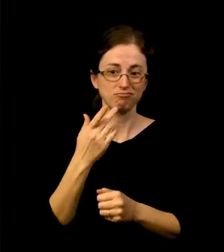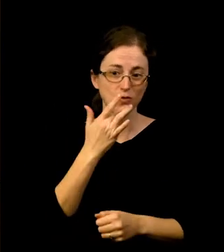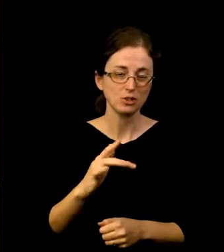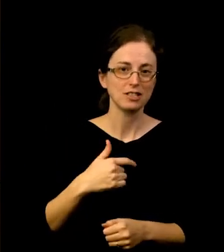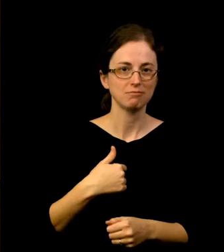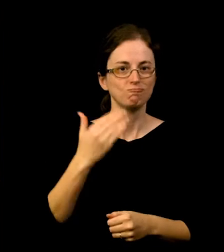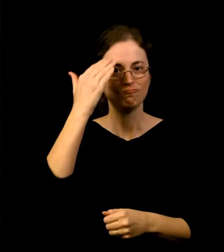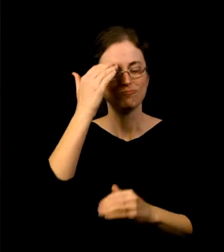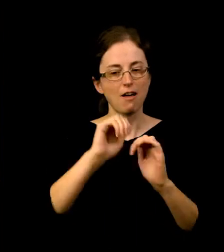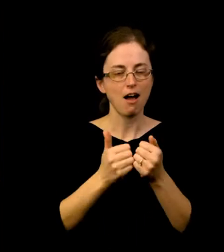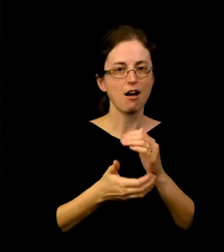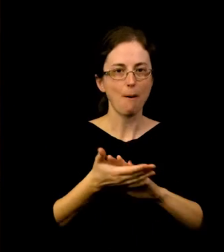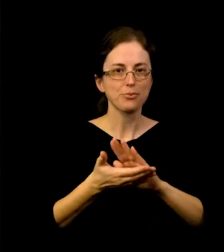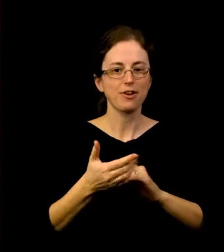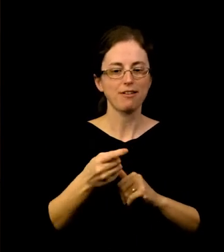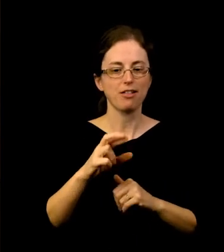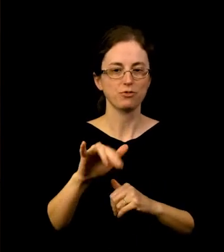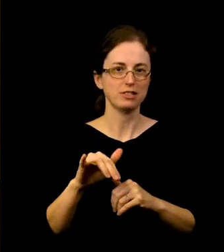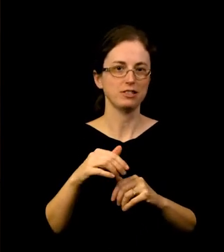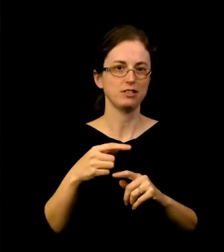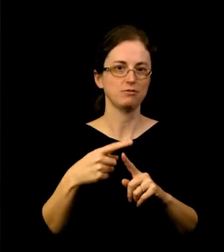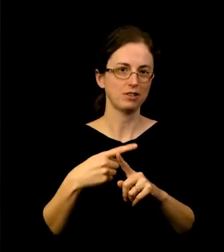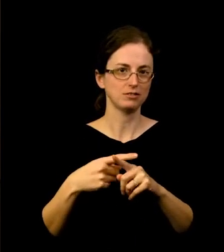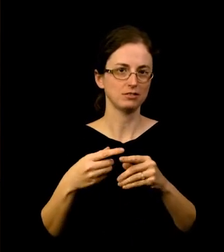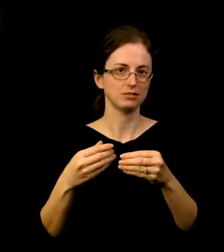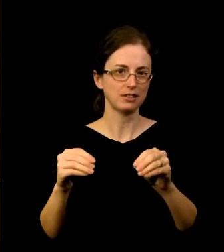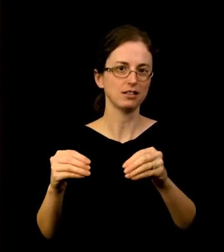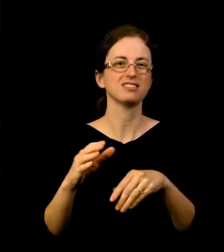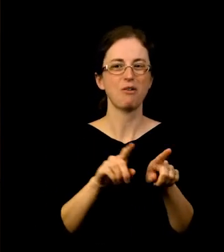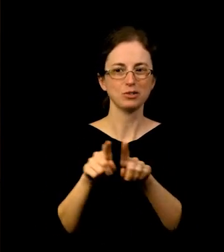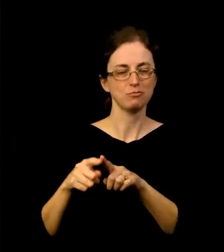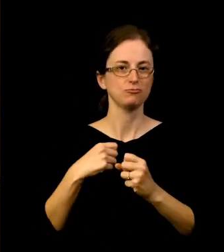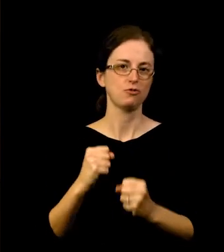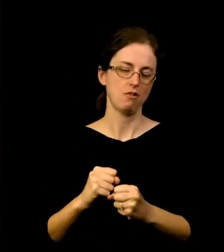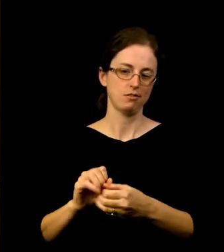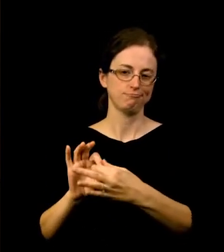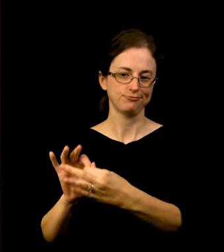the gallery operates and already having strong existing relationships with the artists and our client base as well.